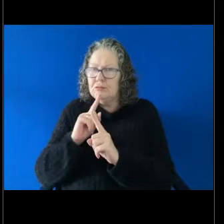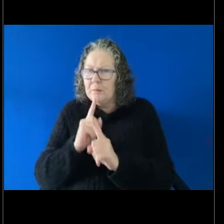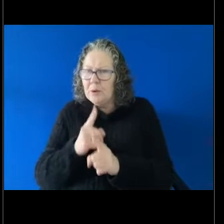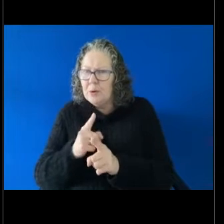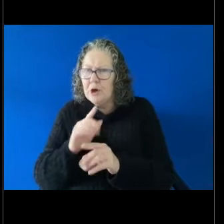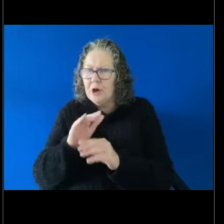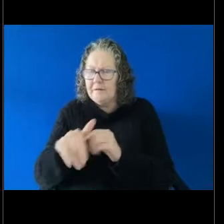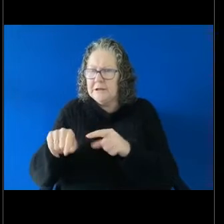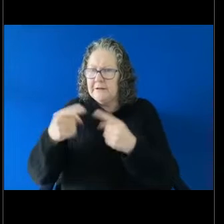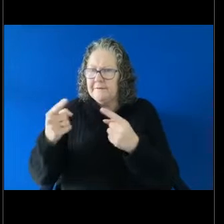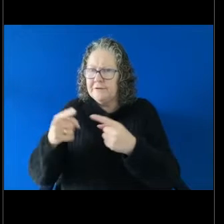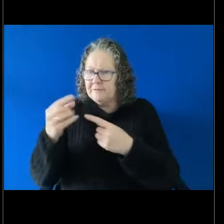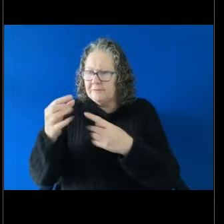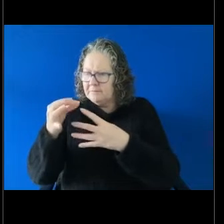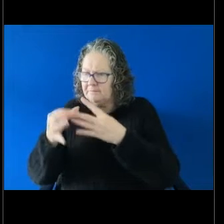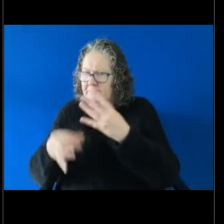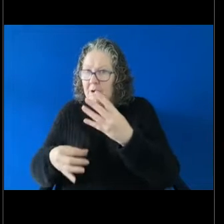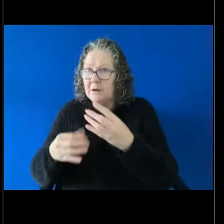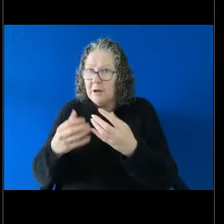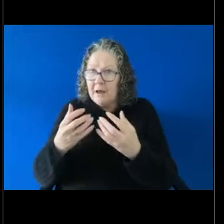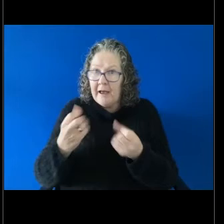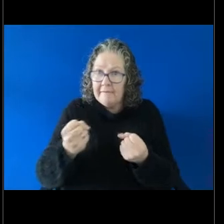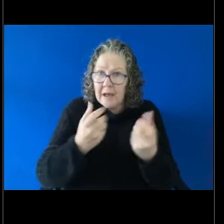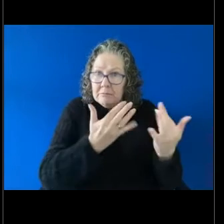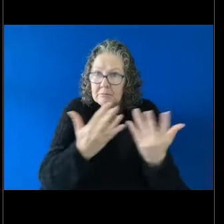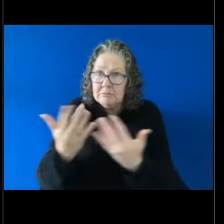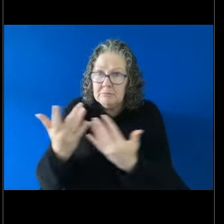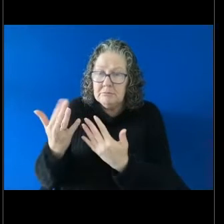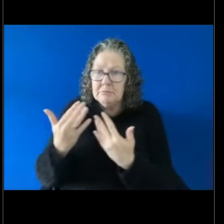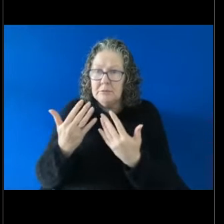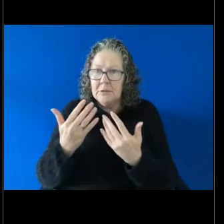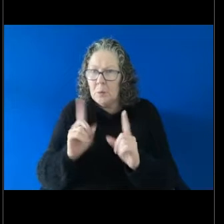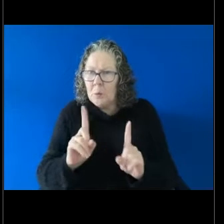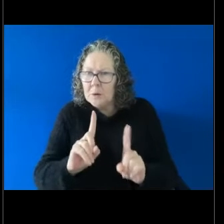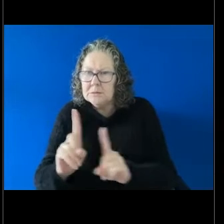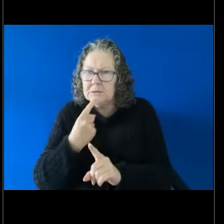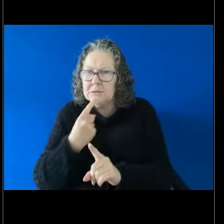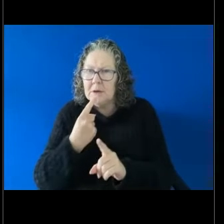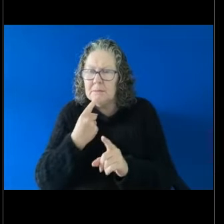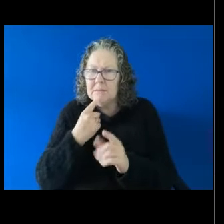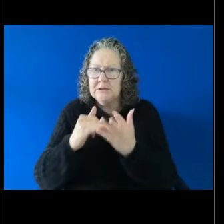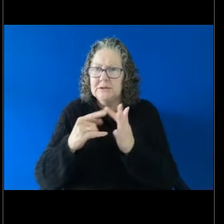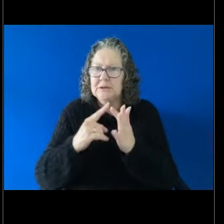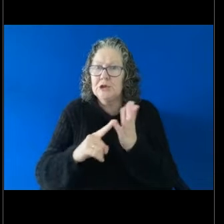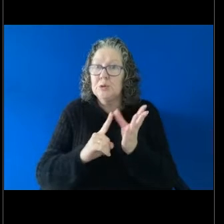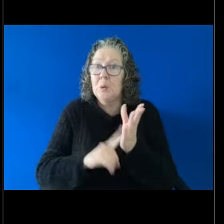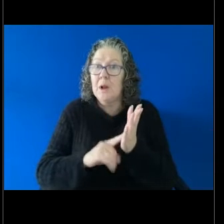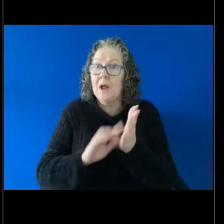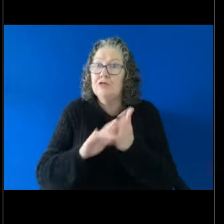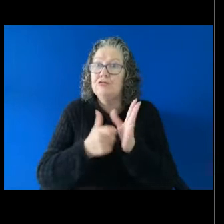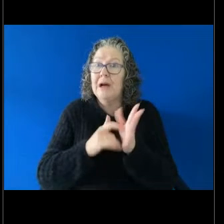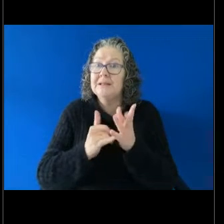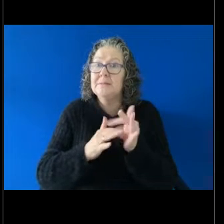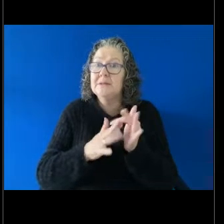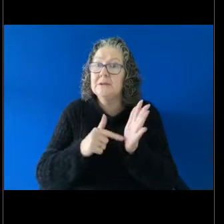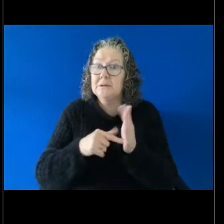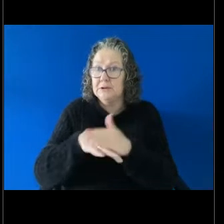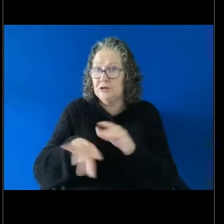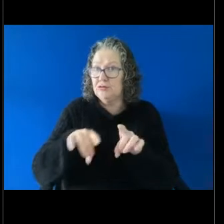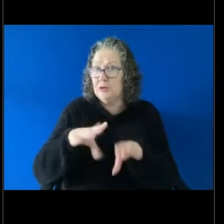the prevalence, nature and reporting of sexual harassment in Australian workplaces - sorry,